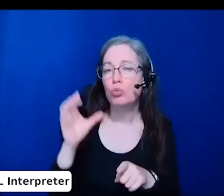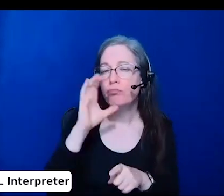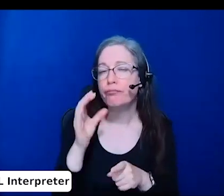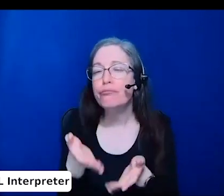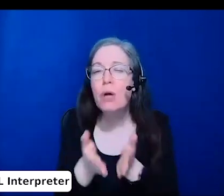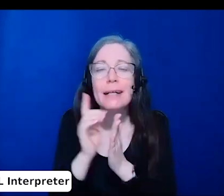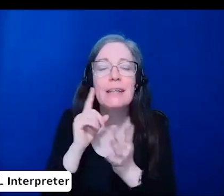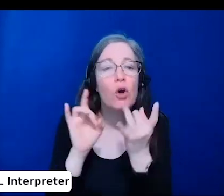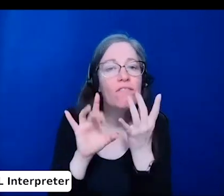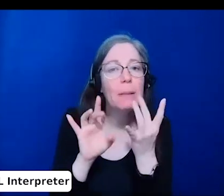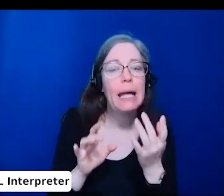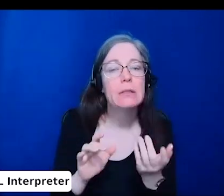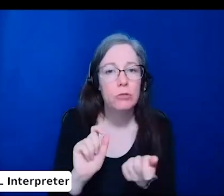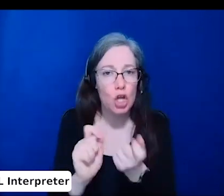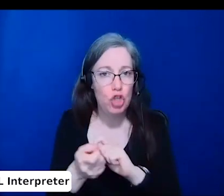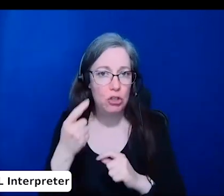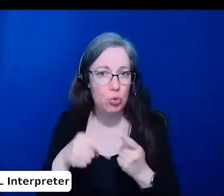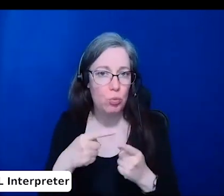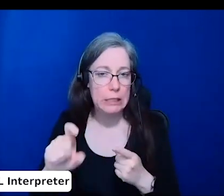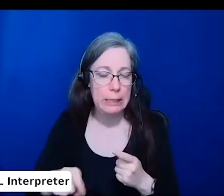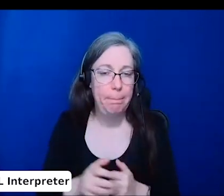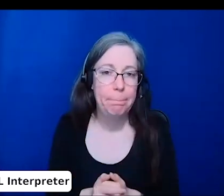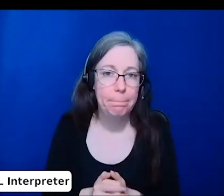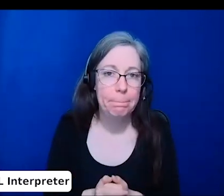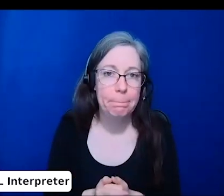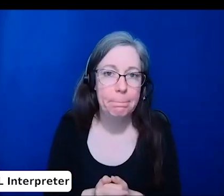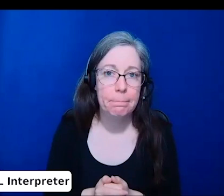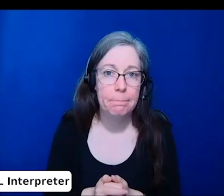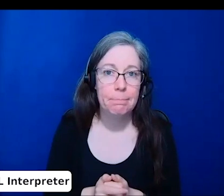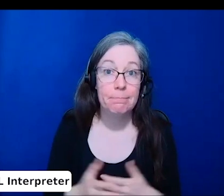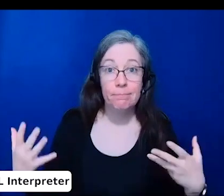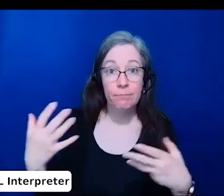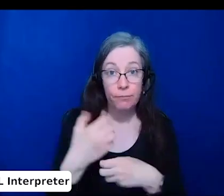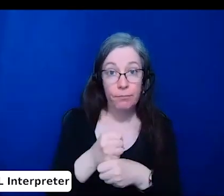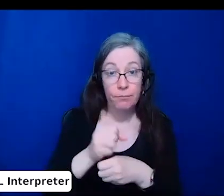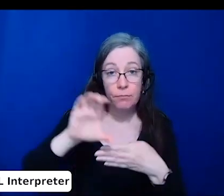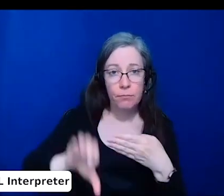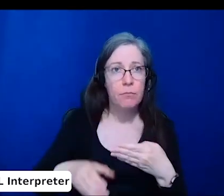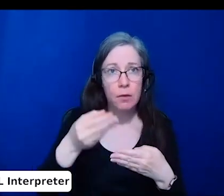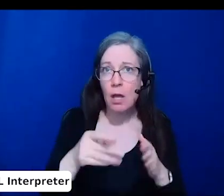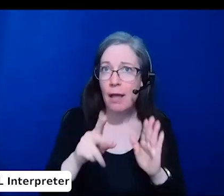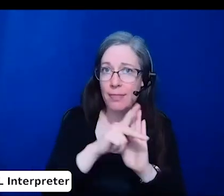To conclude, we think that these policies alone will not be enough to address the challenges